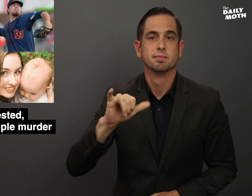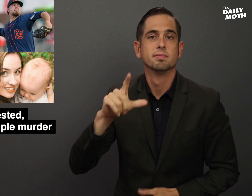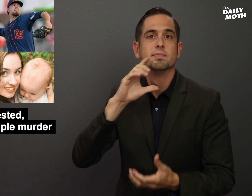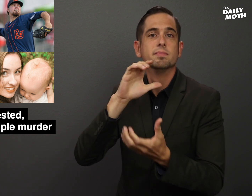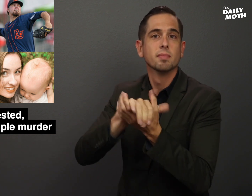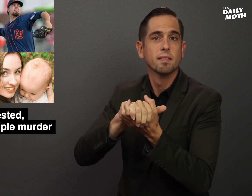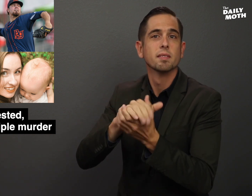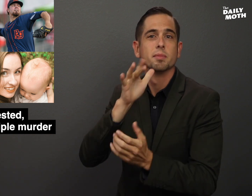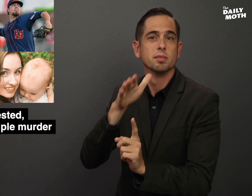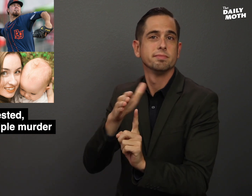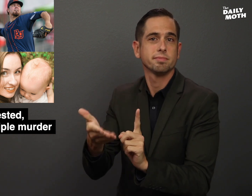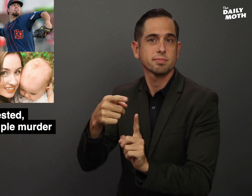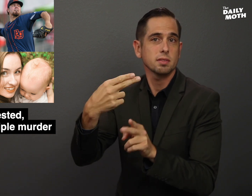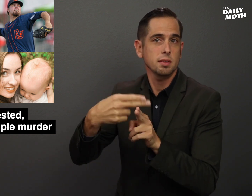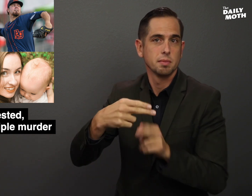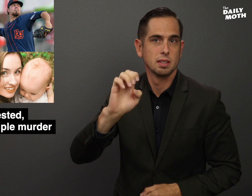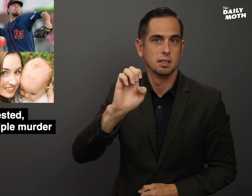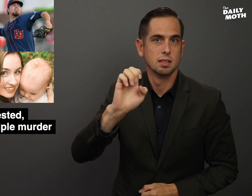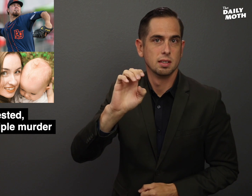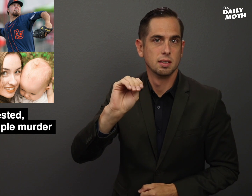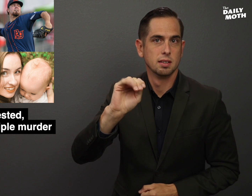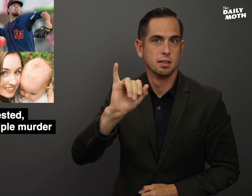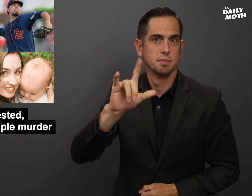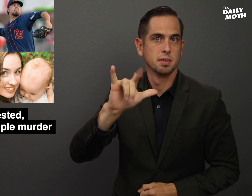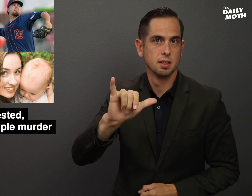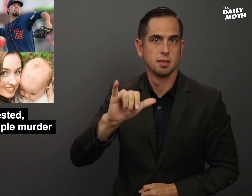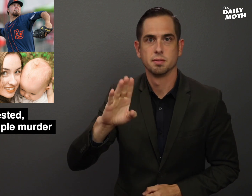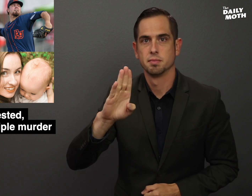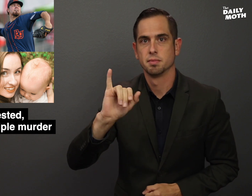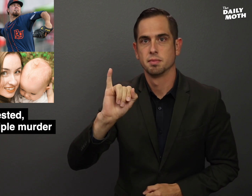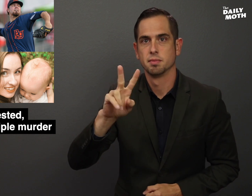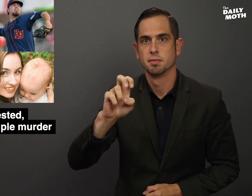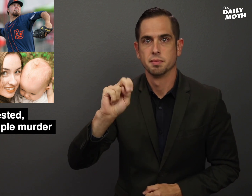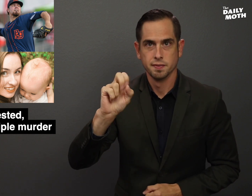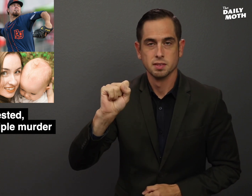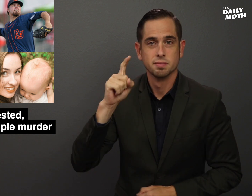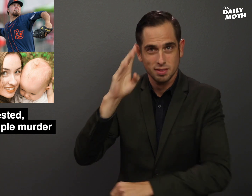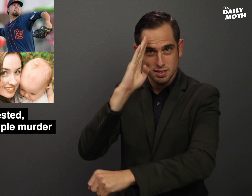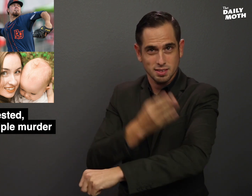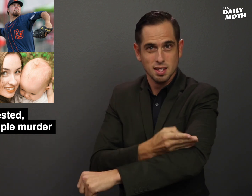The wife/mother's name was Emily Bivens and their son,